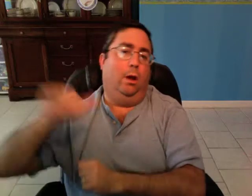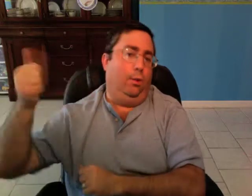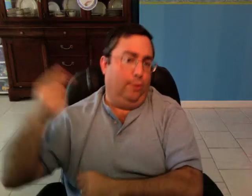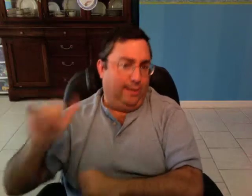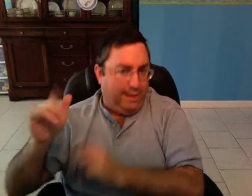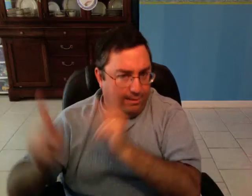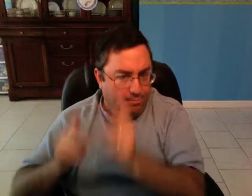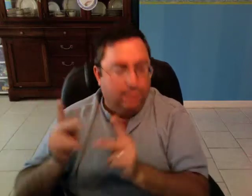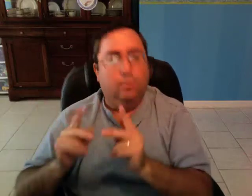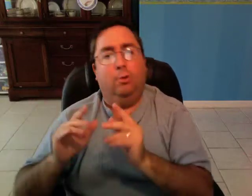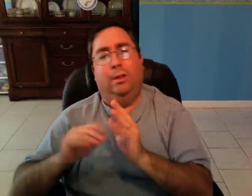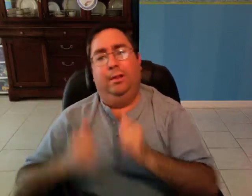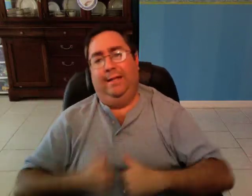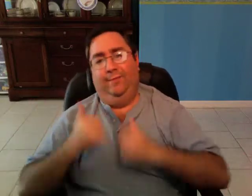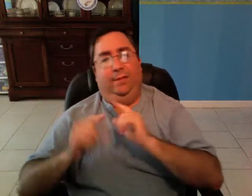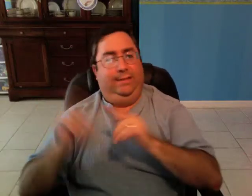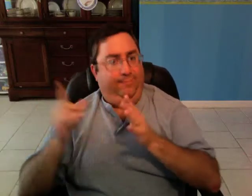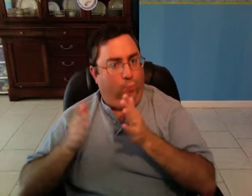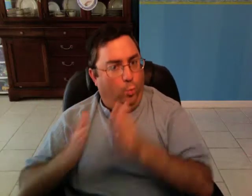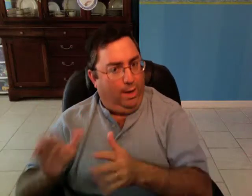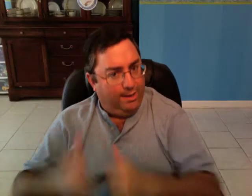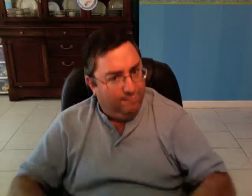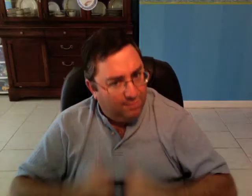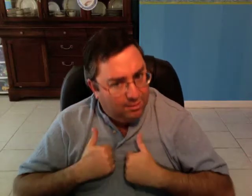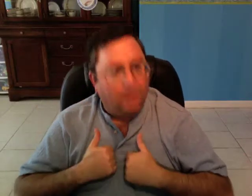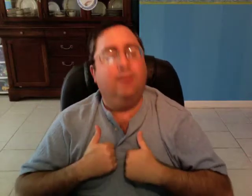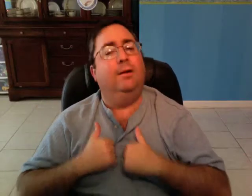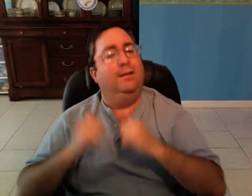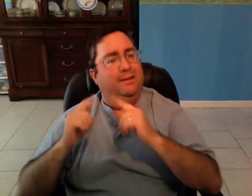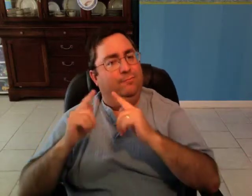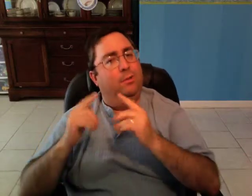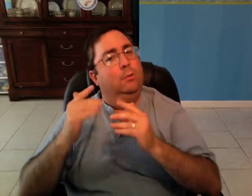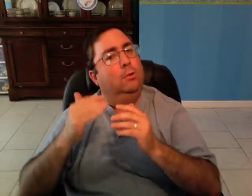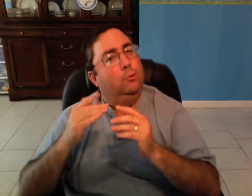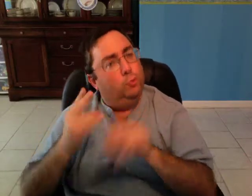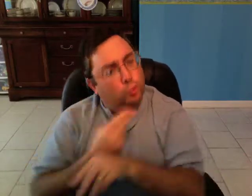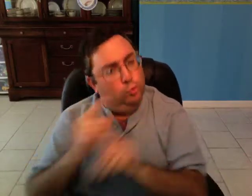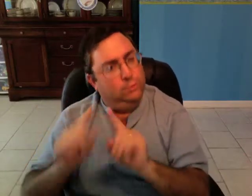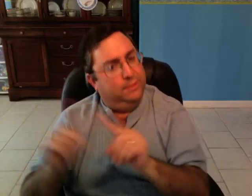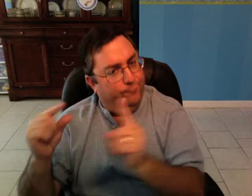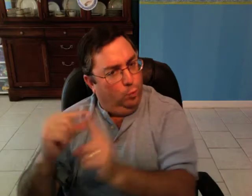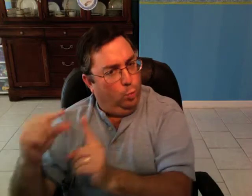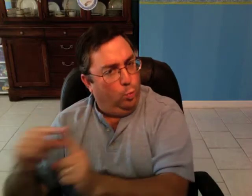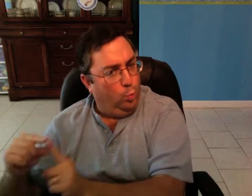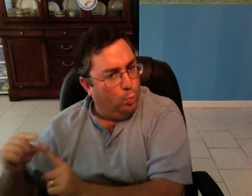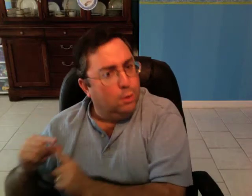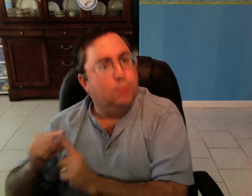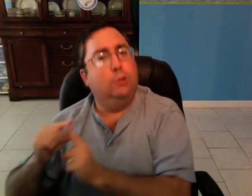living a different way of life, living in a different world with different rules,